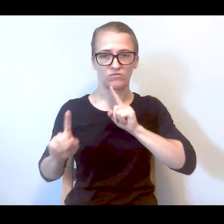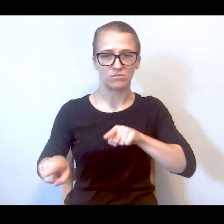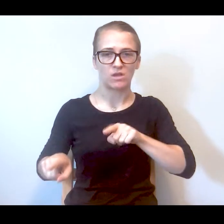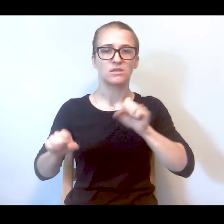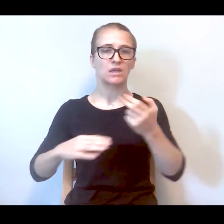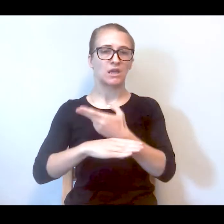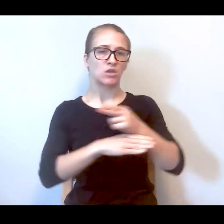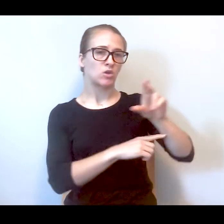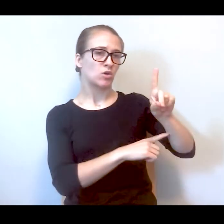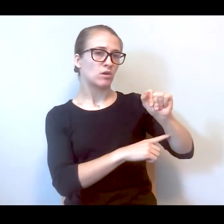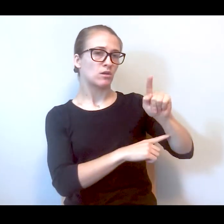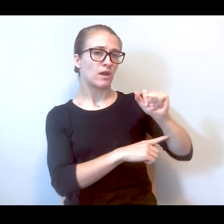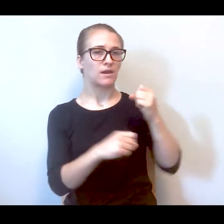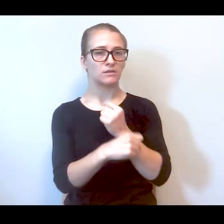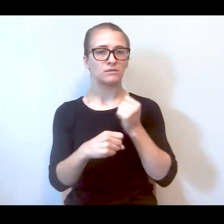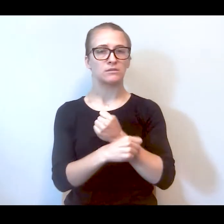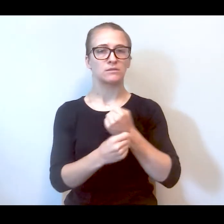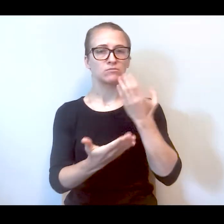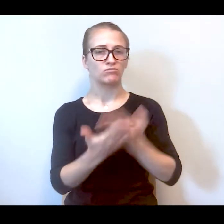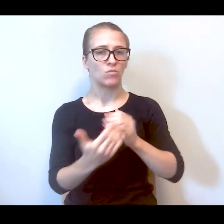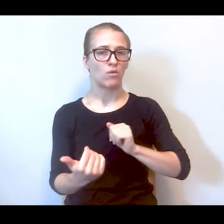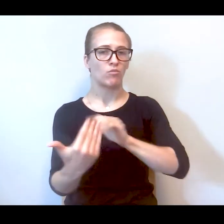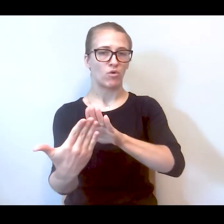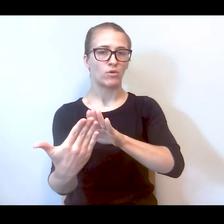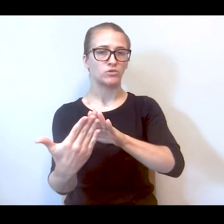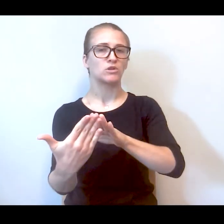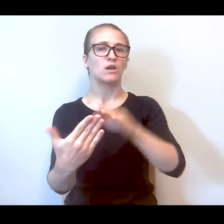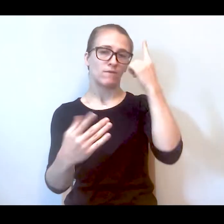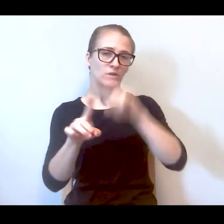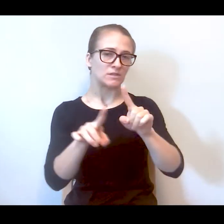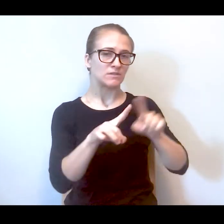response. These include using a data driven approach to development of alternative response